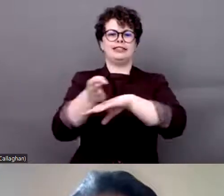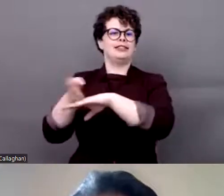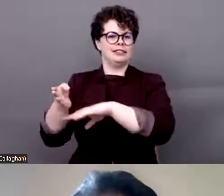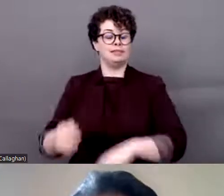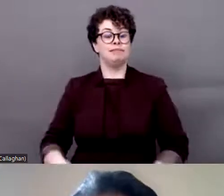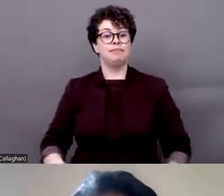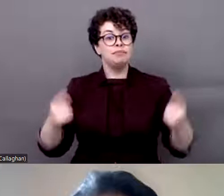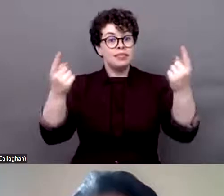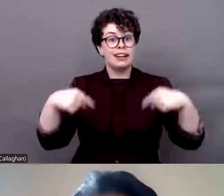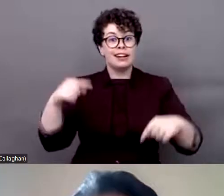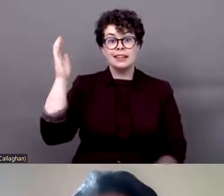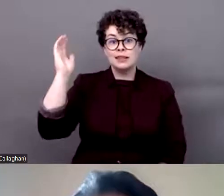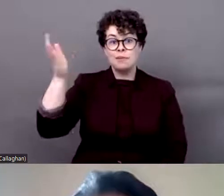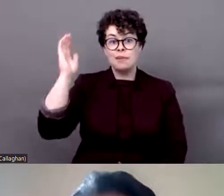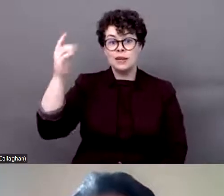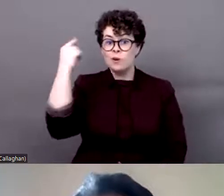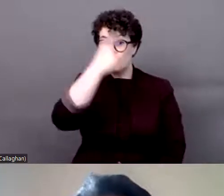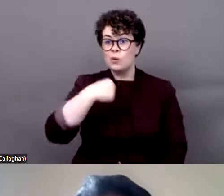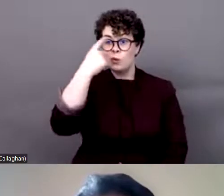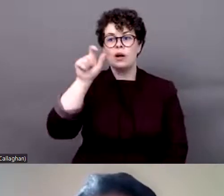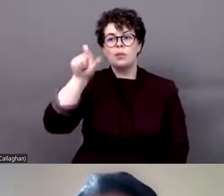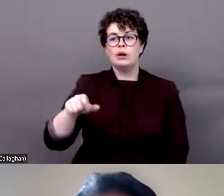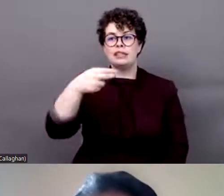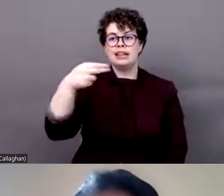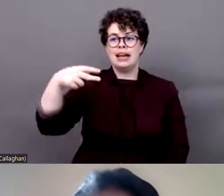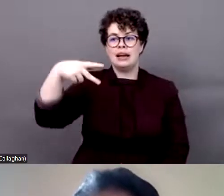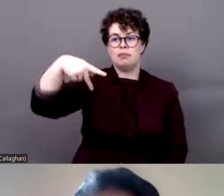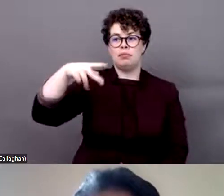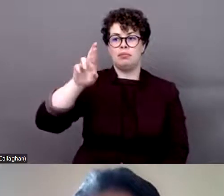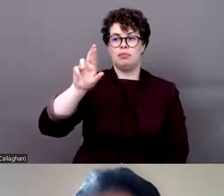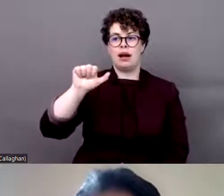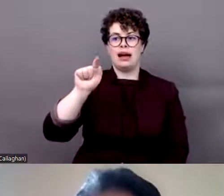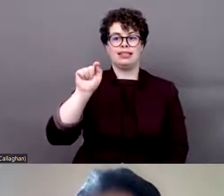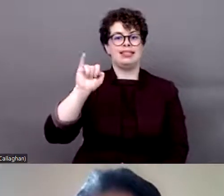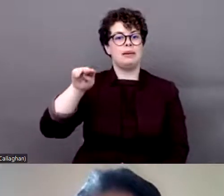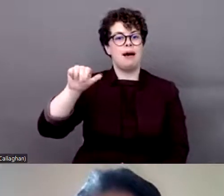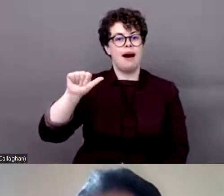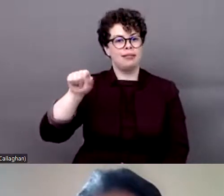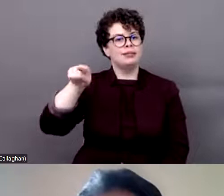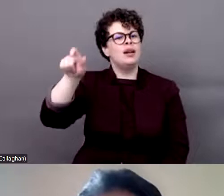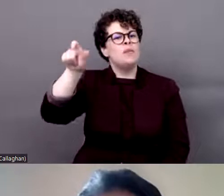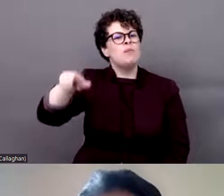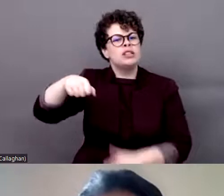next speaker who is Pratima Gurung. Pratima Gurung is from Nepal, is the general secretary for